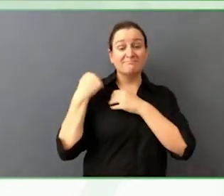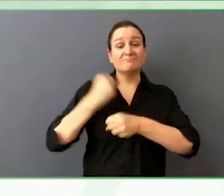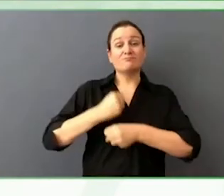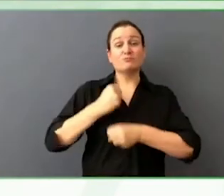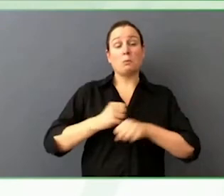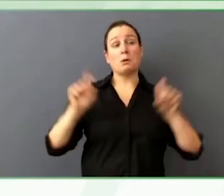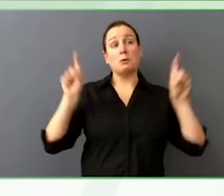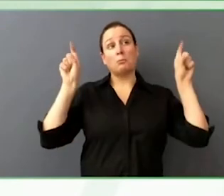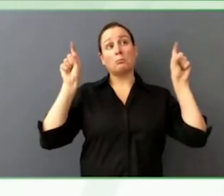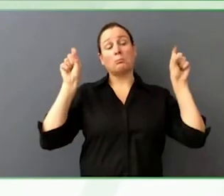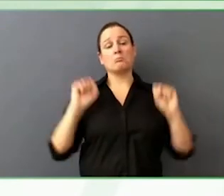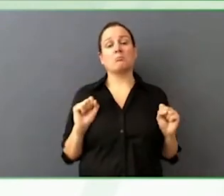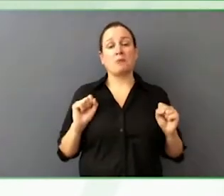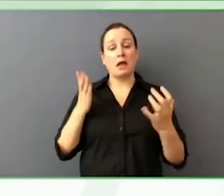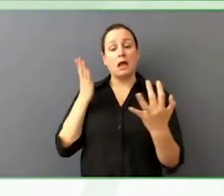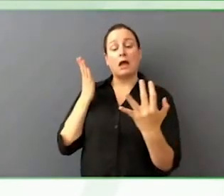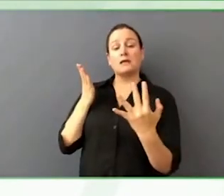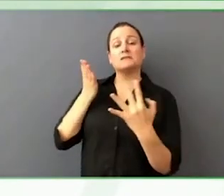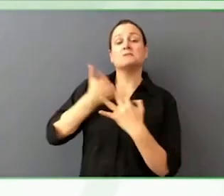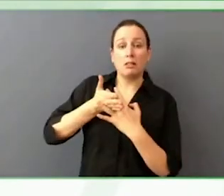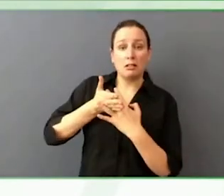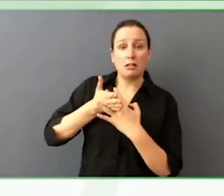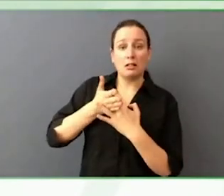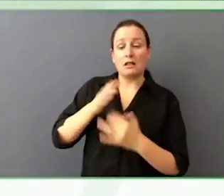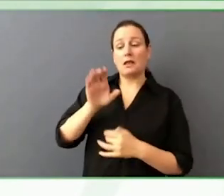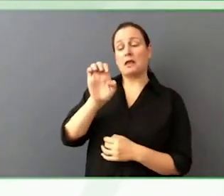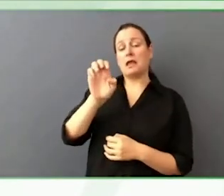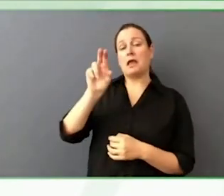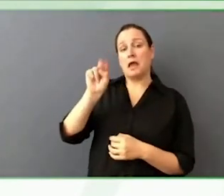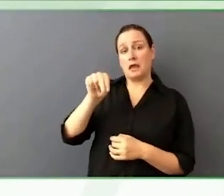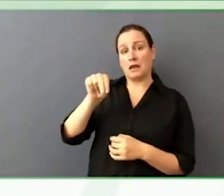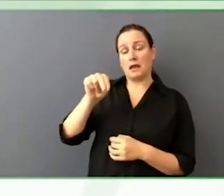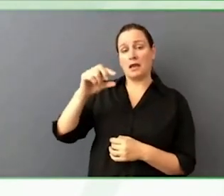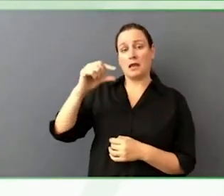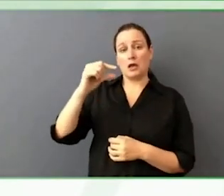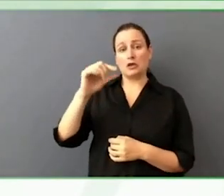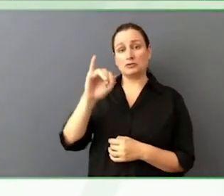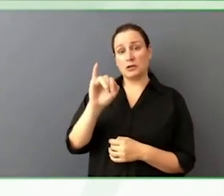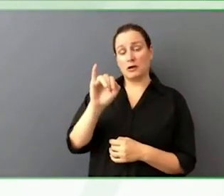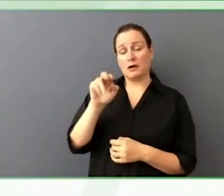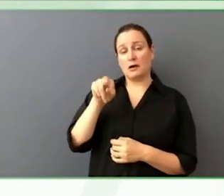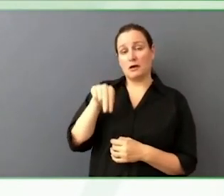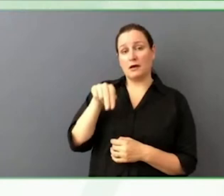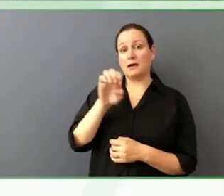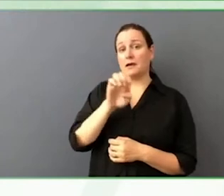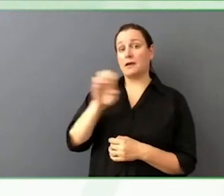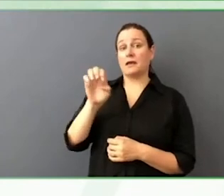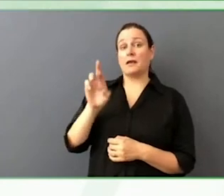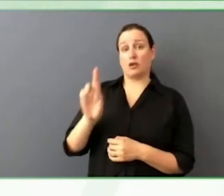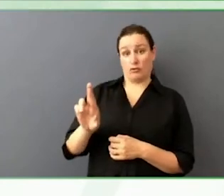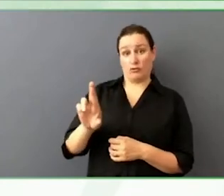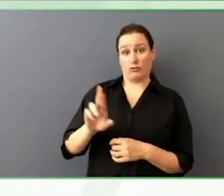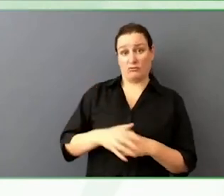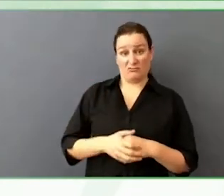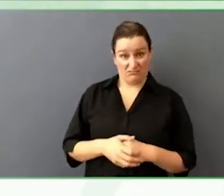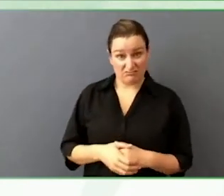Can you elaborate how the post defines the job role, how you see it?